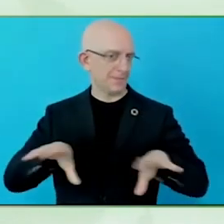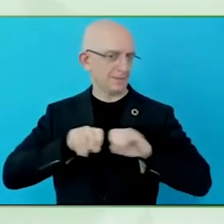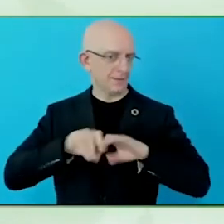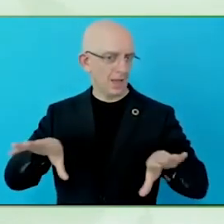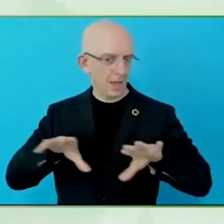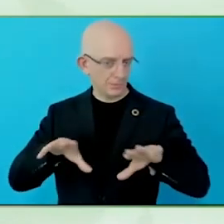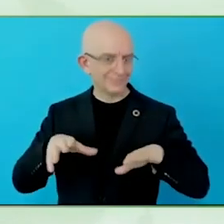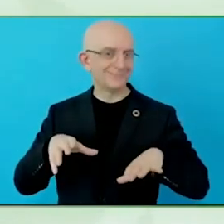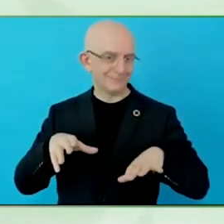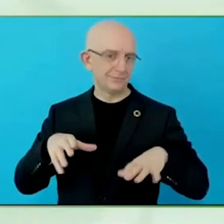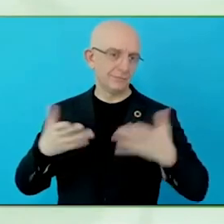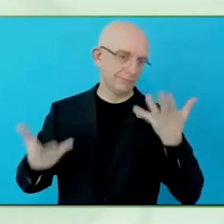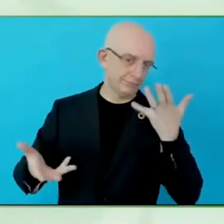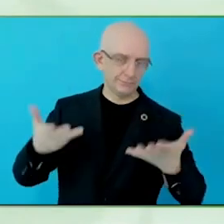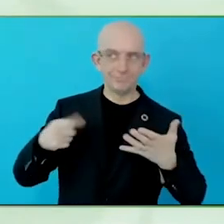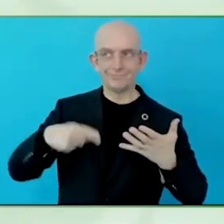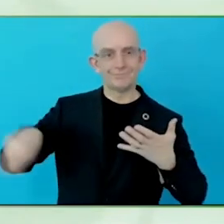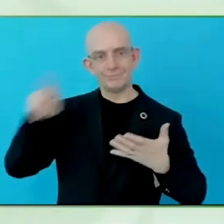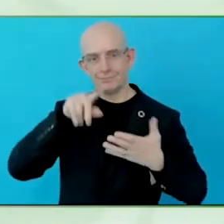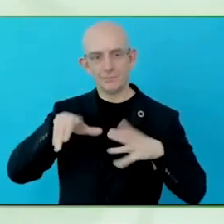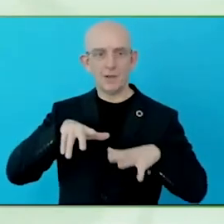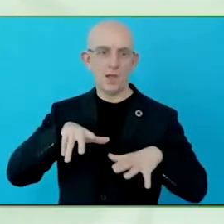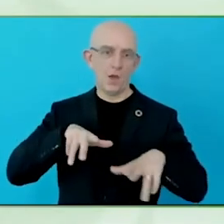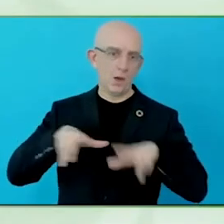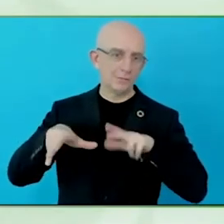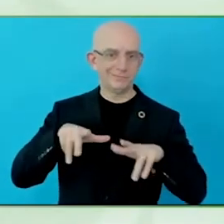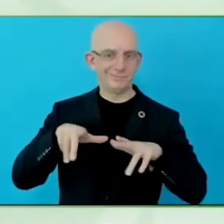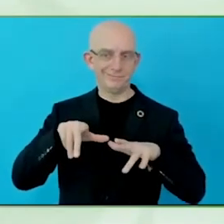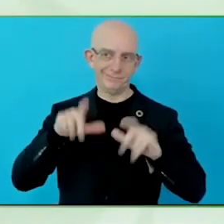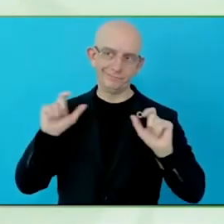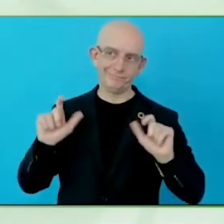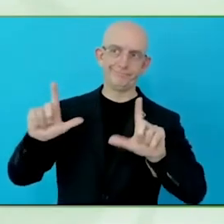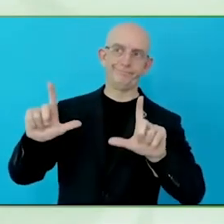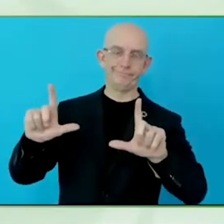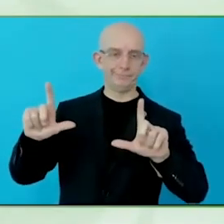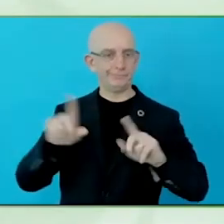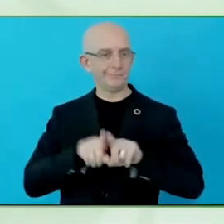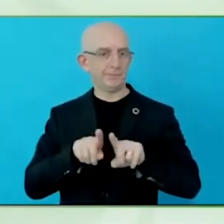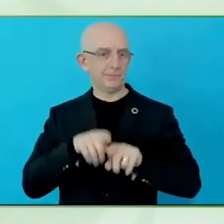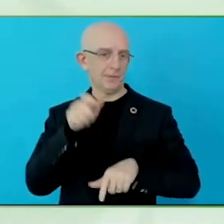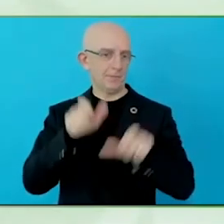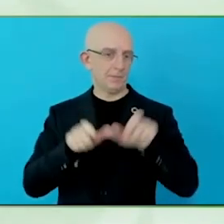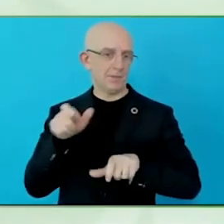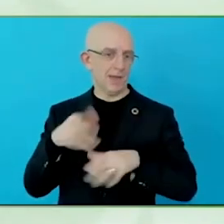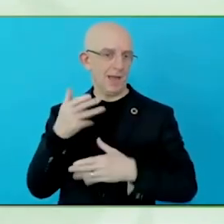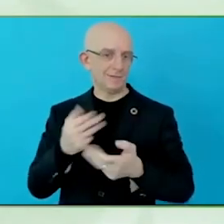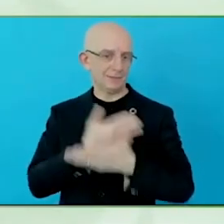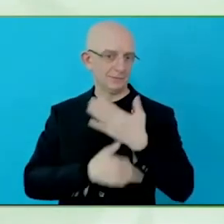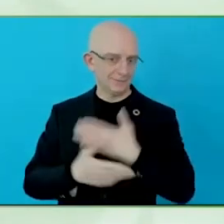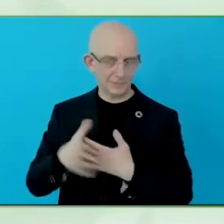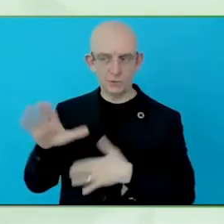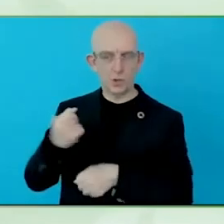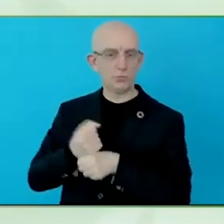issues, from indigenous languages to HIV education, and more recently disability.